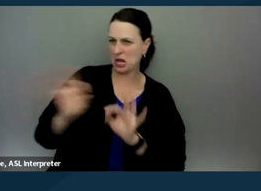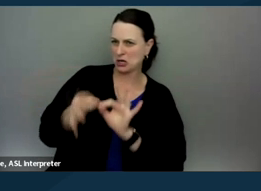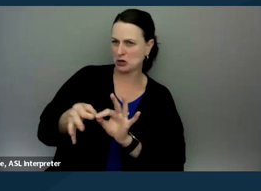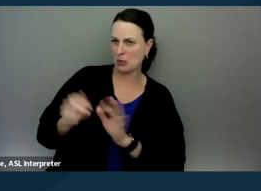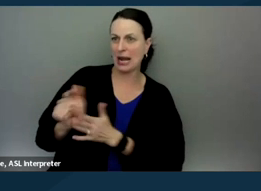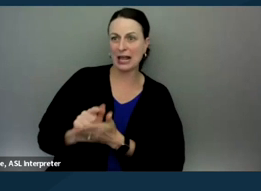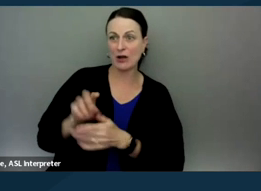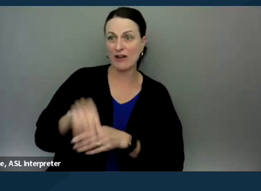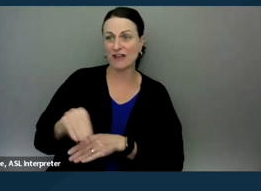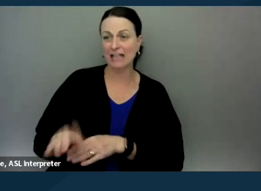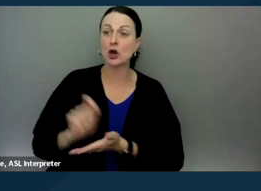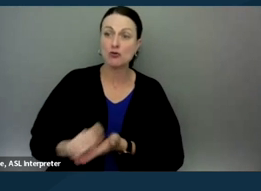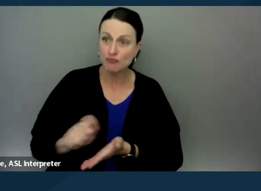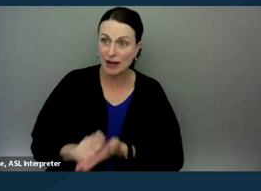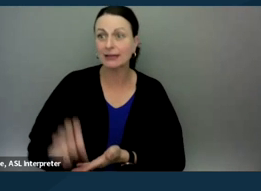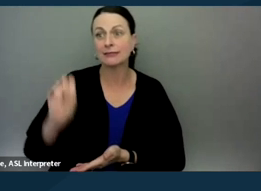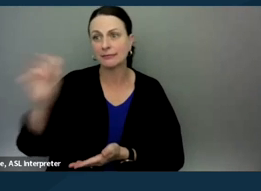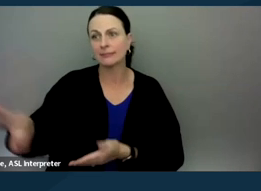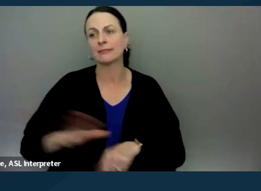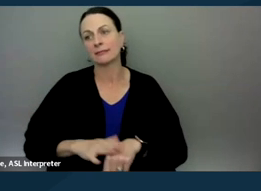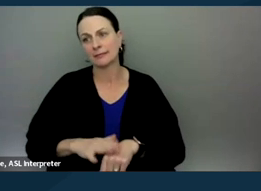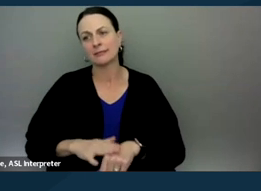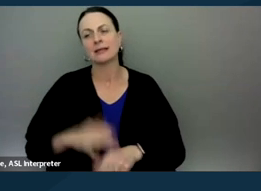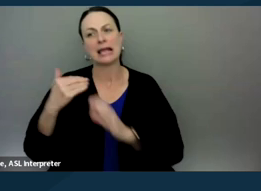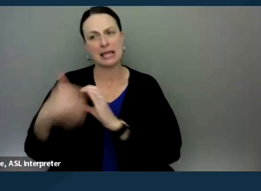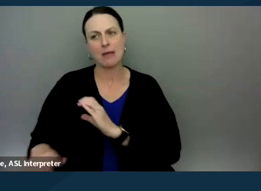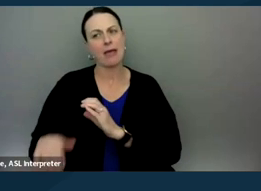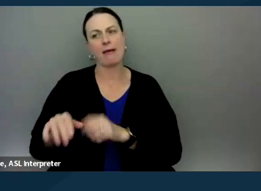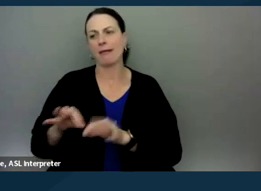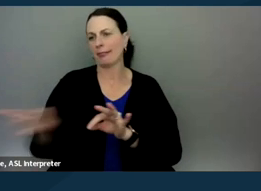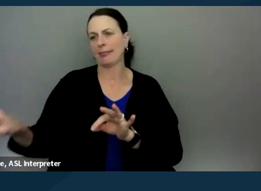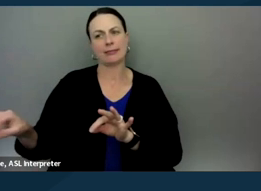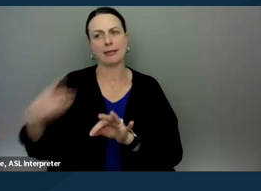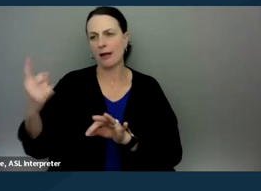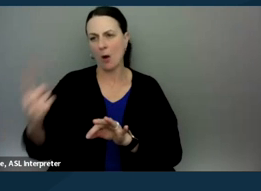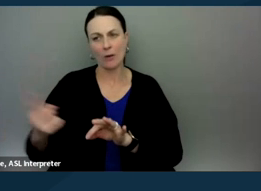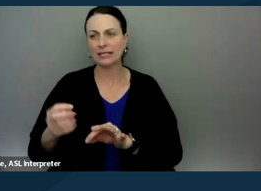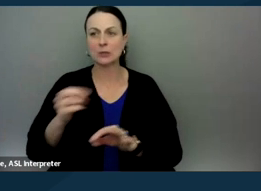So use written ones when you are emailing parents or whoever else it might be.